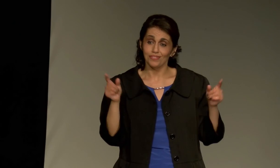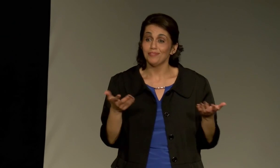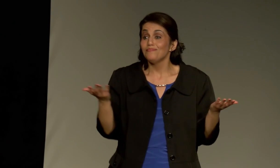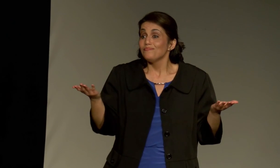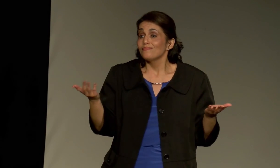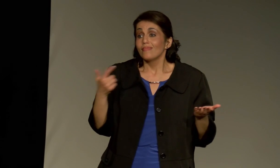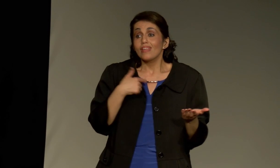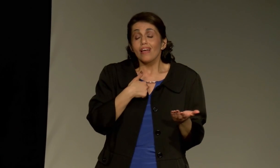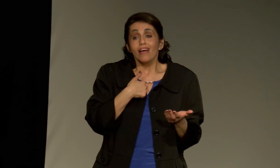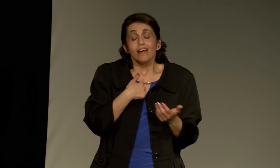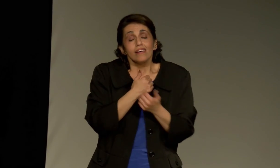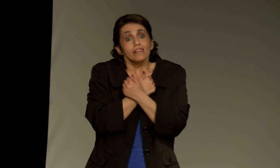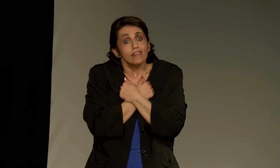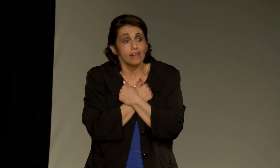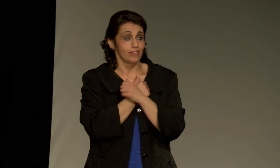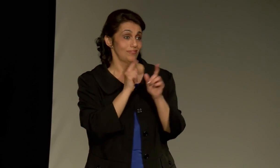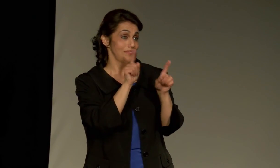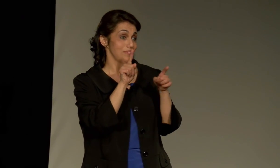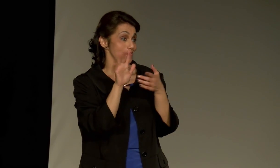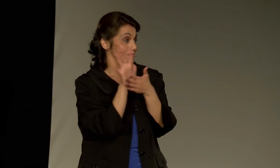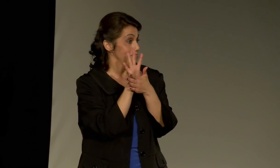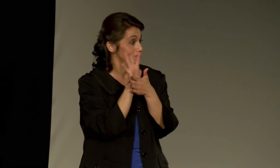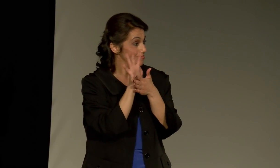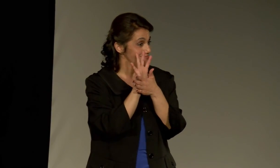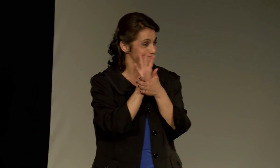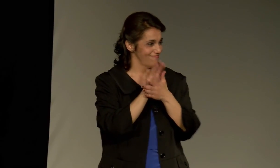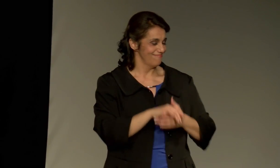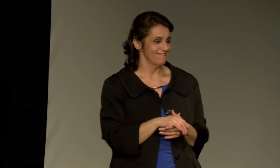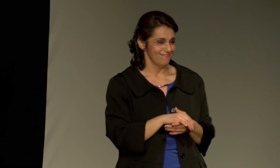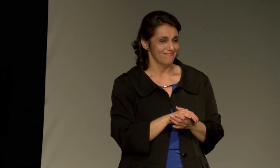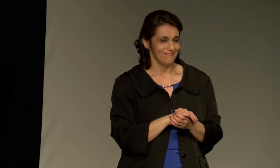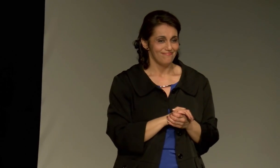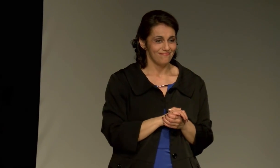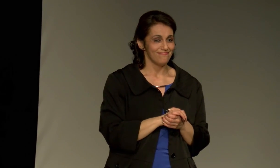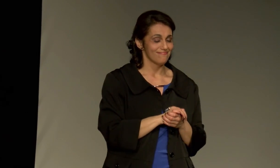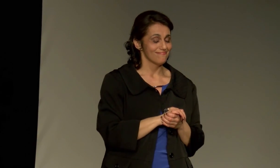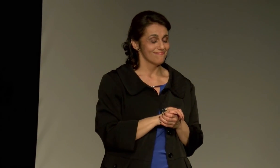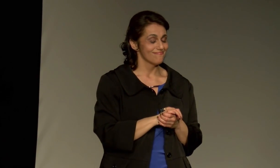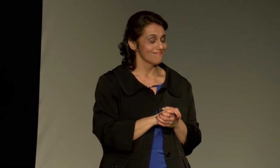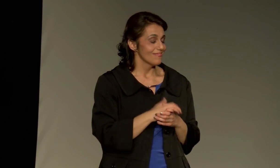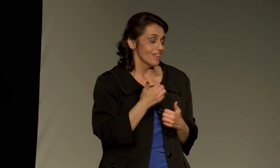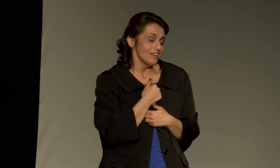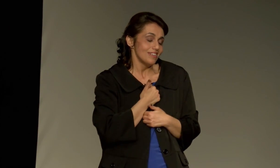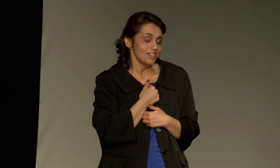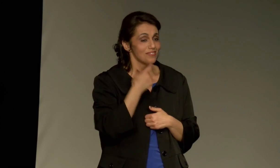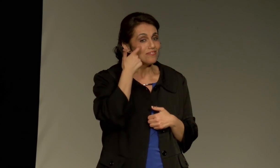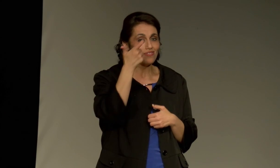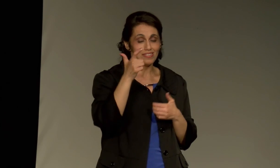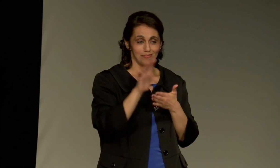You and I are no different. I love going to the movies.